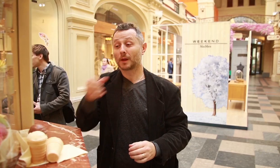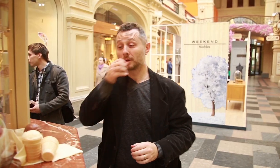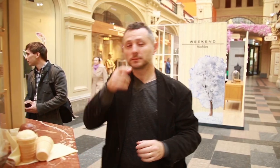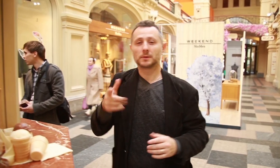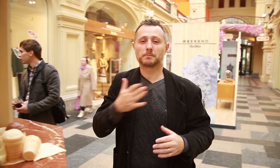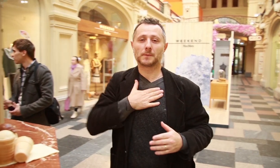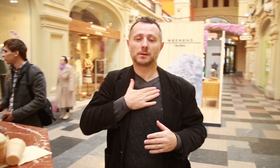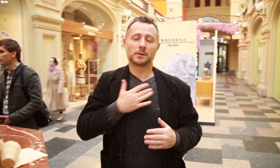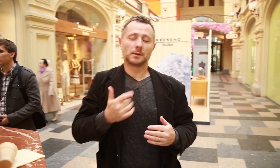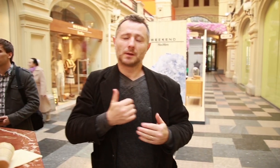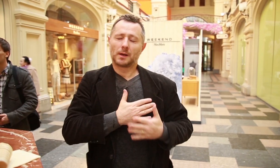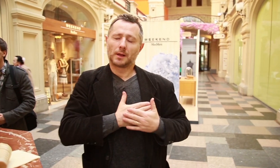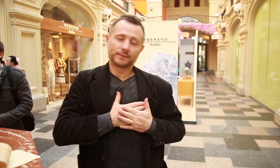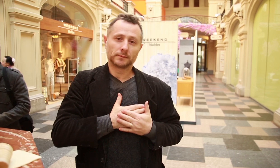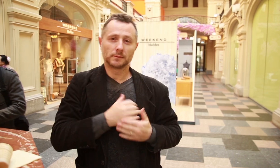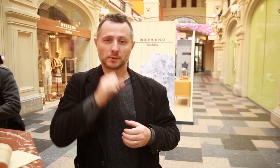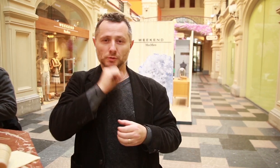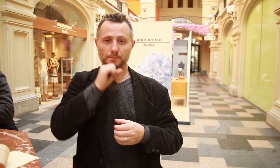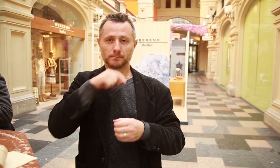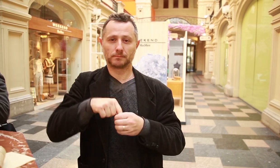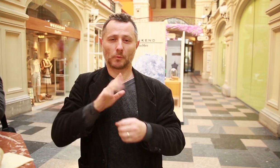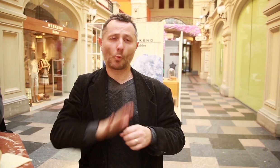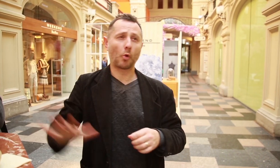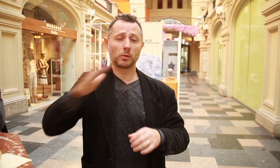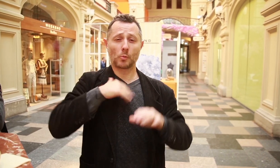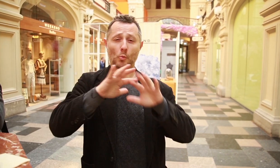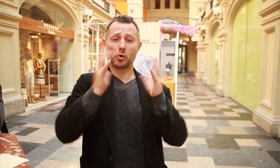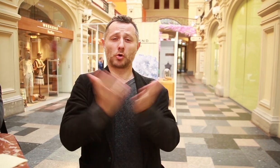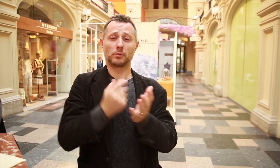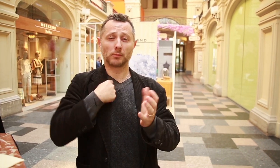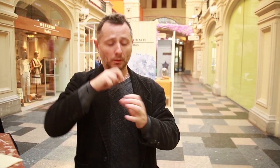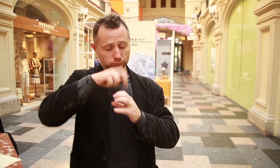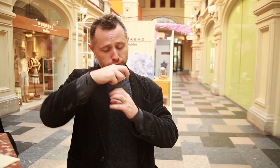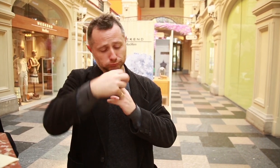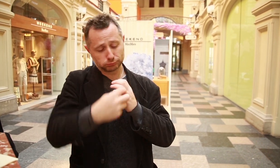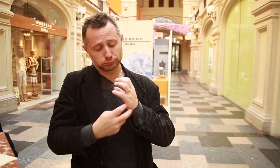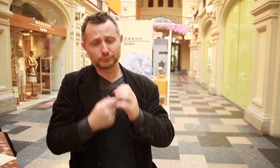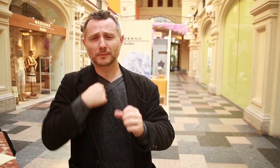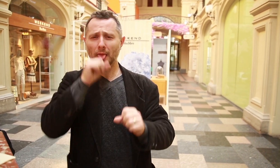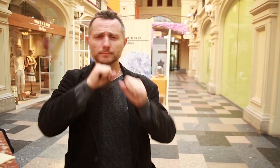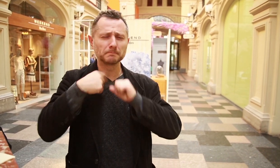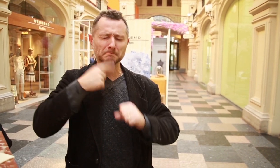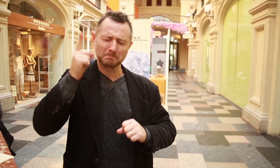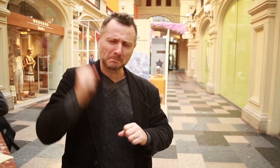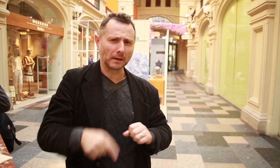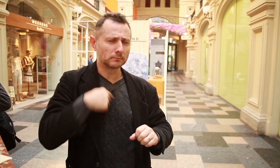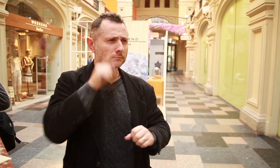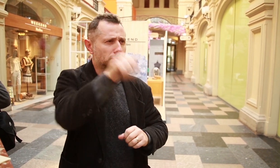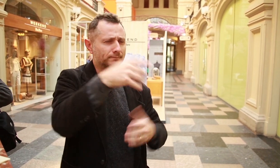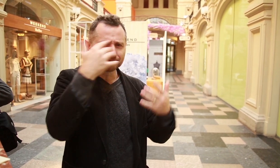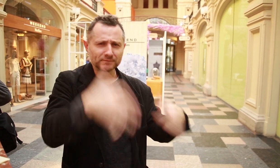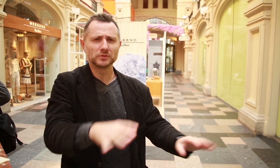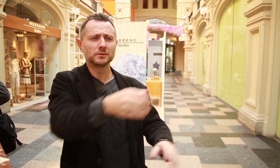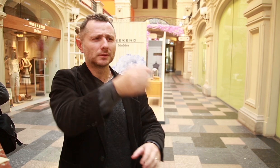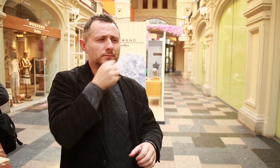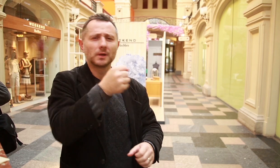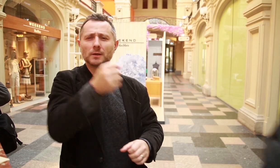I am very fond of this specific ice cream. I have been all over the world,